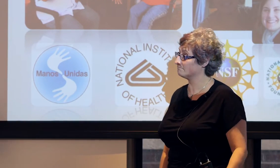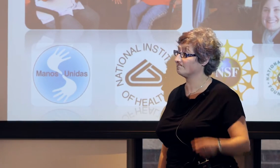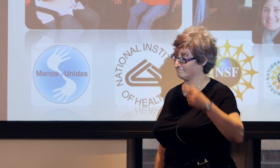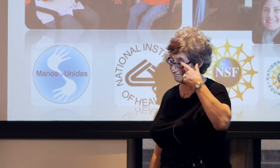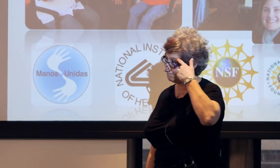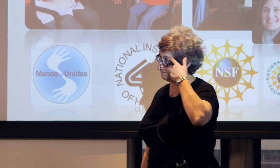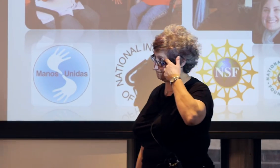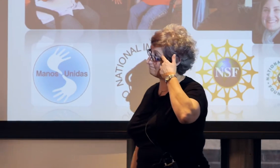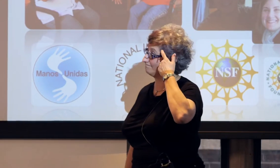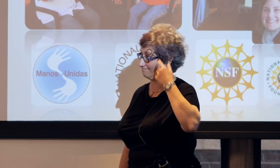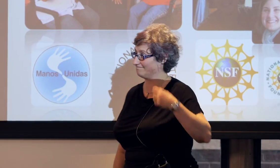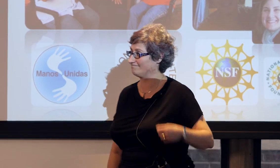Thank you.